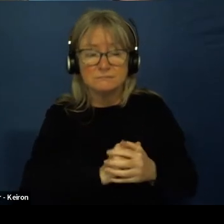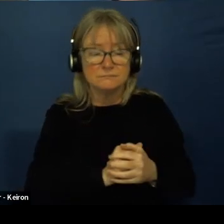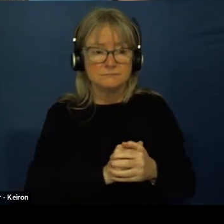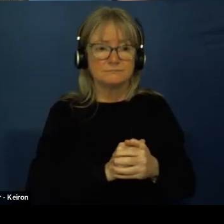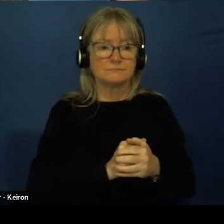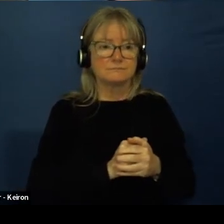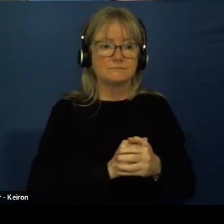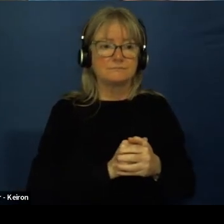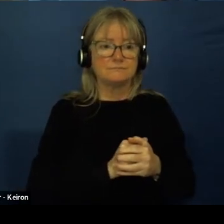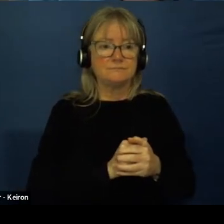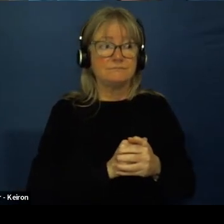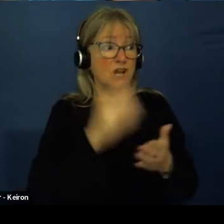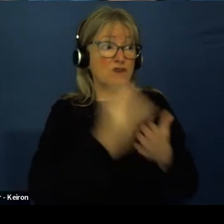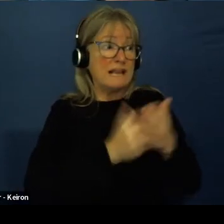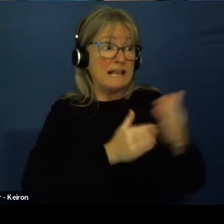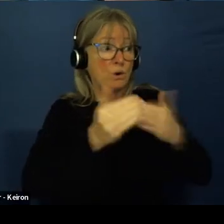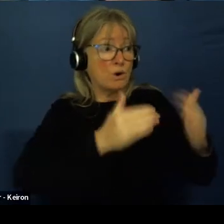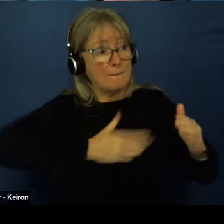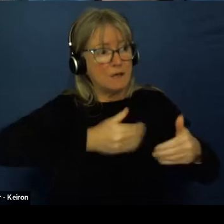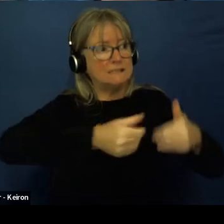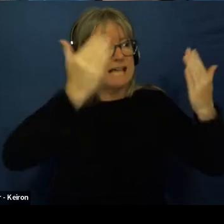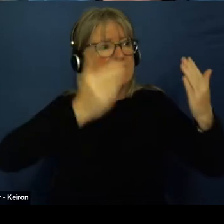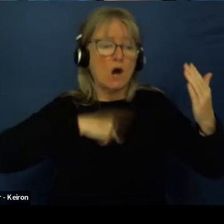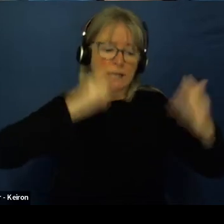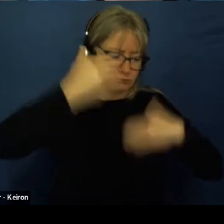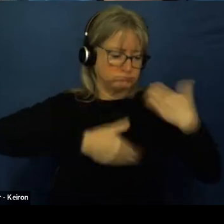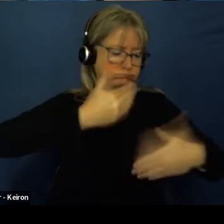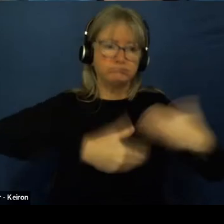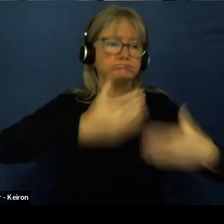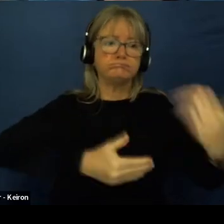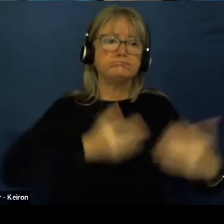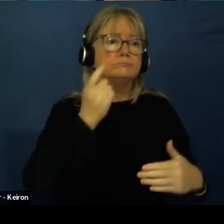It just organizes my day for me and then I can just go with the flow. Yeah.